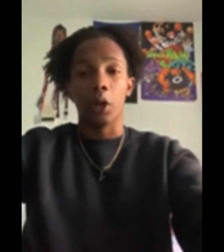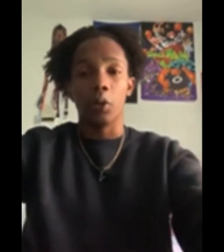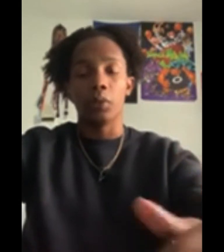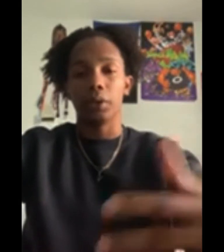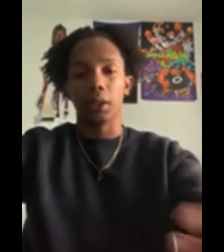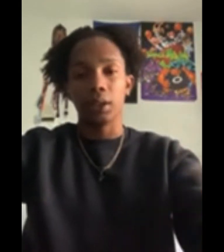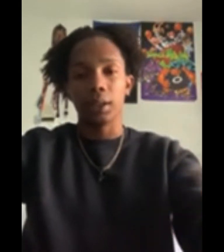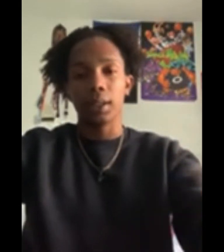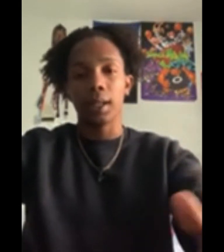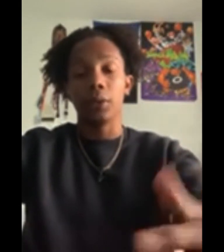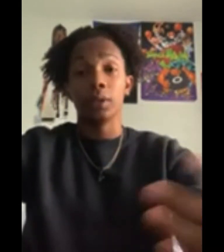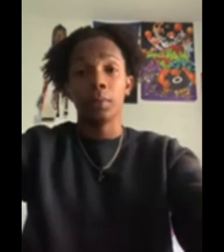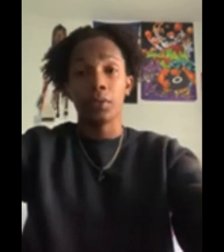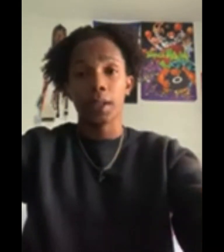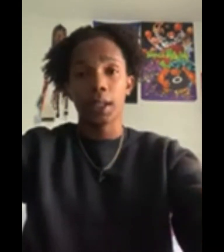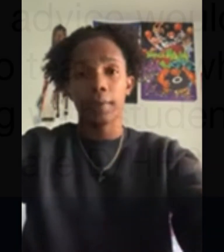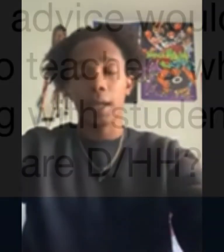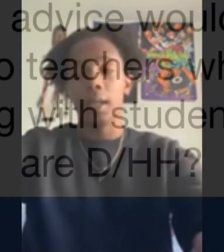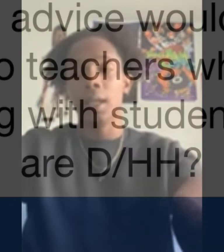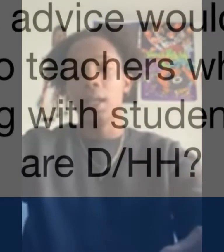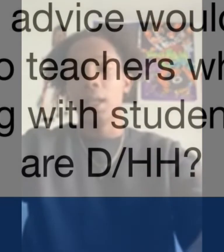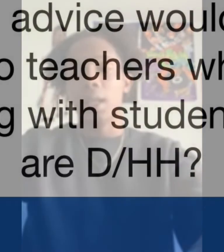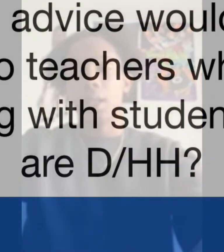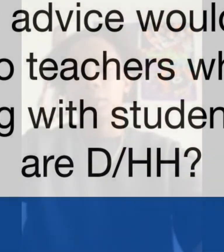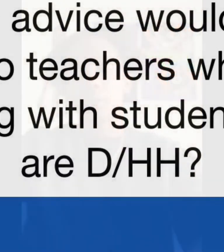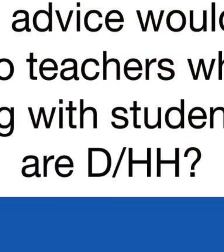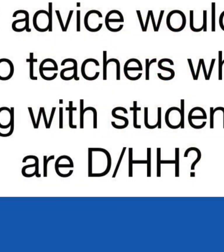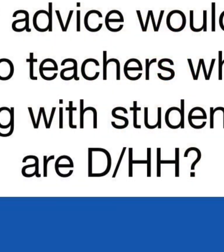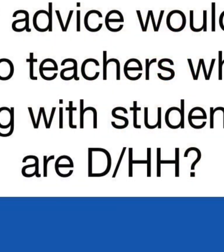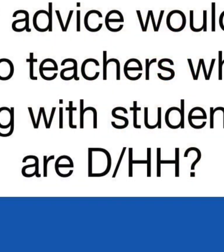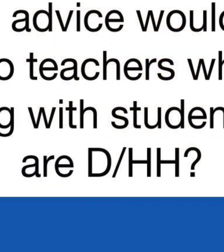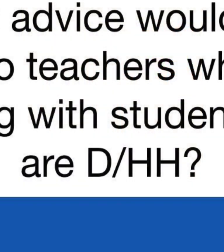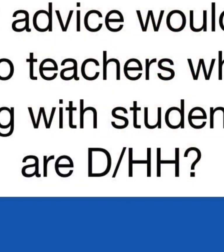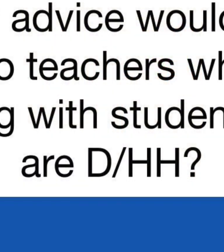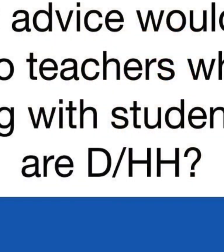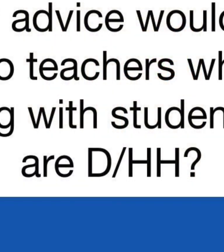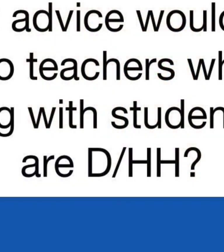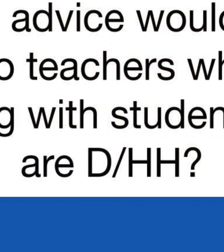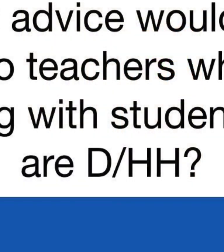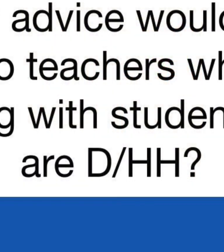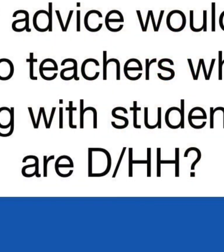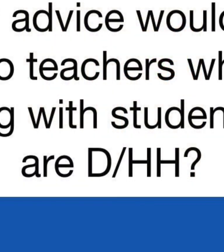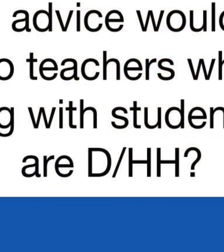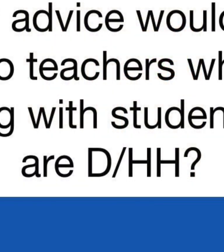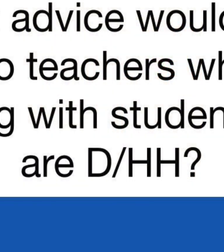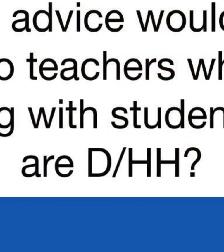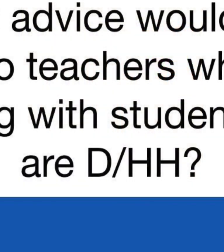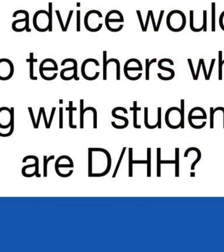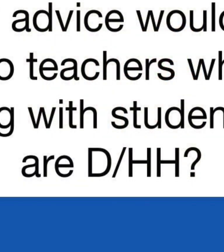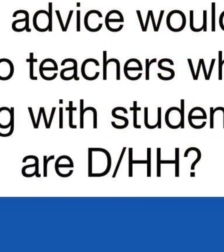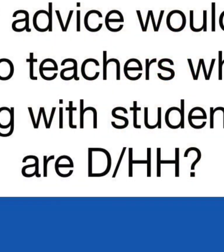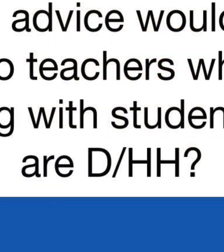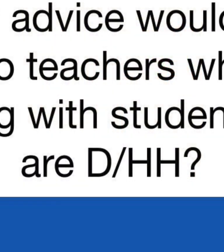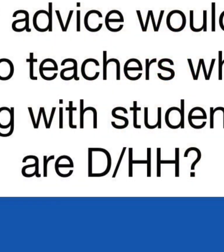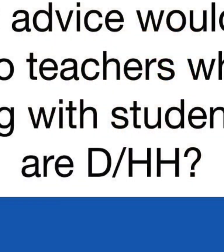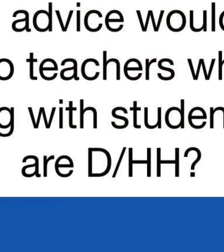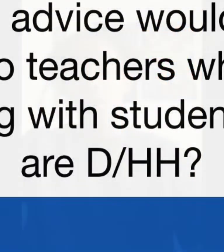help or attention, I was able to receive that. [Narrator] What advice would you give to teachers who are working with students who are D/HH?